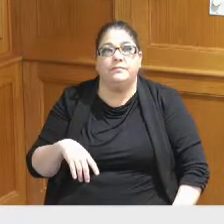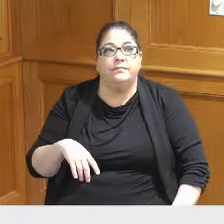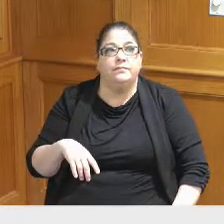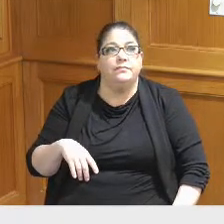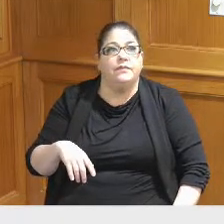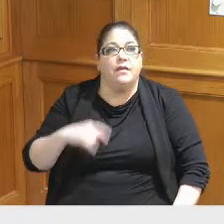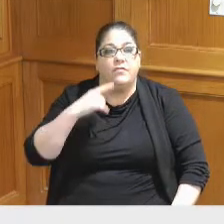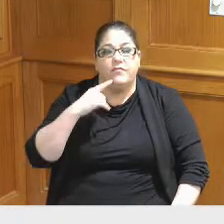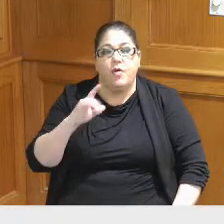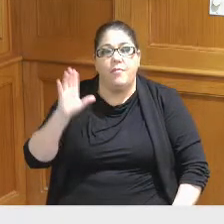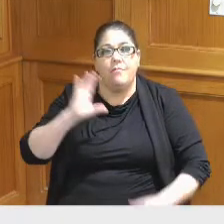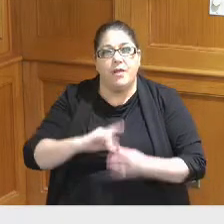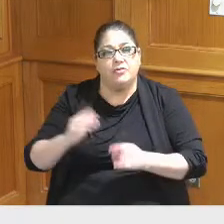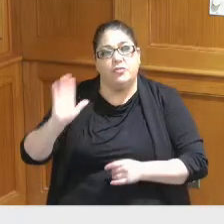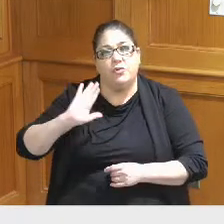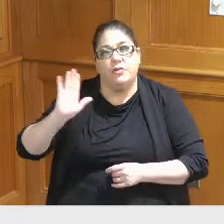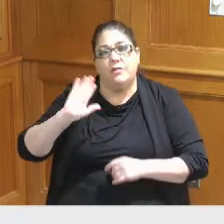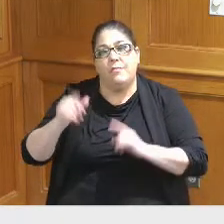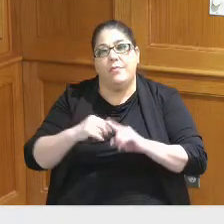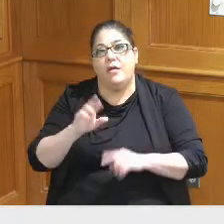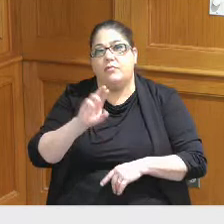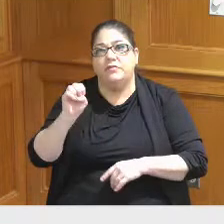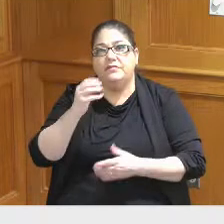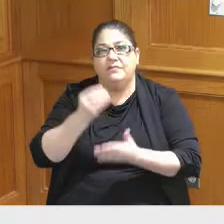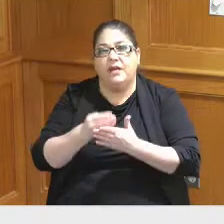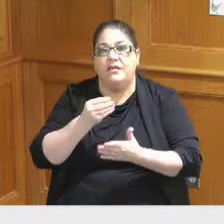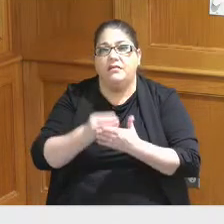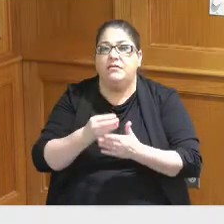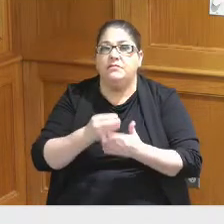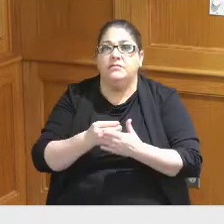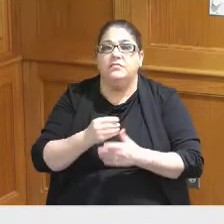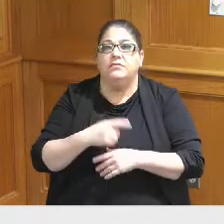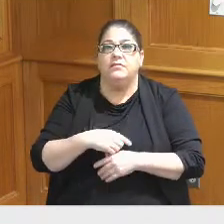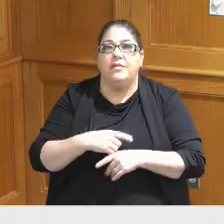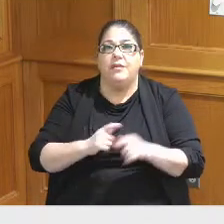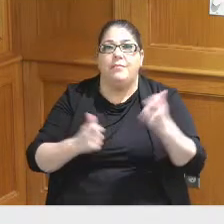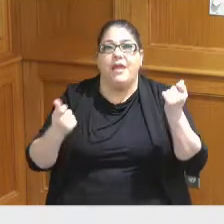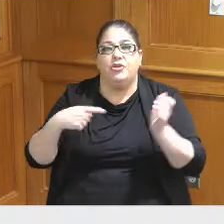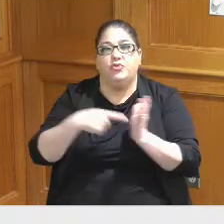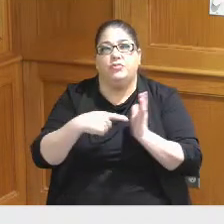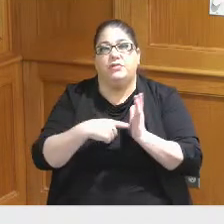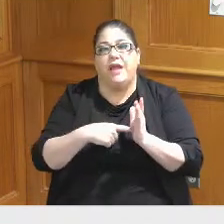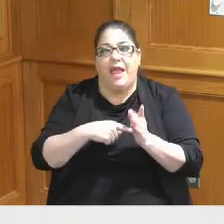earlier we'd be talking about refinancing the the major debt streams that are currently outstanding